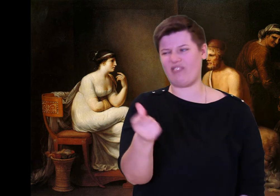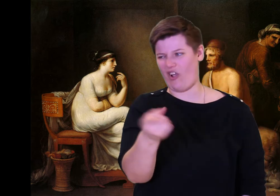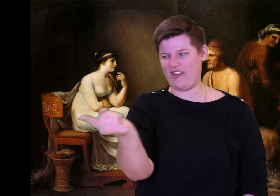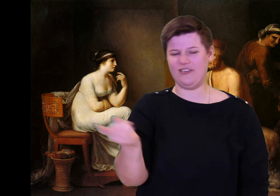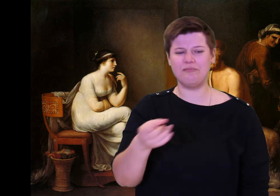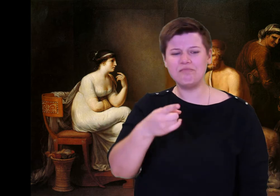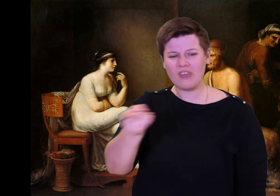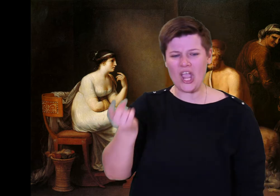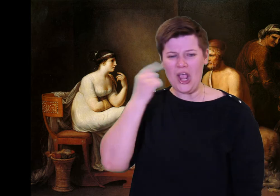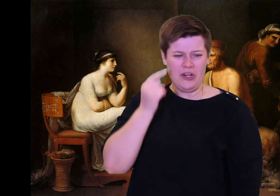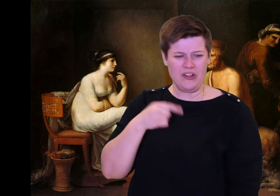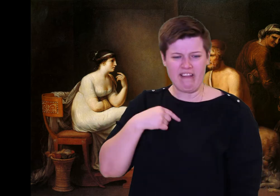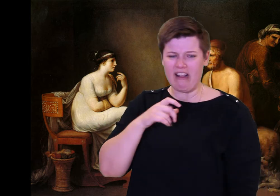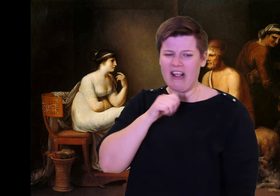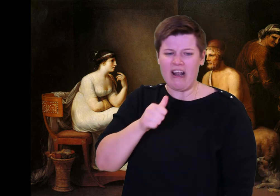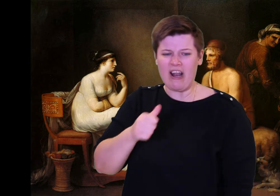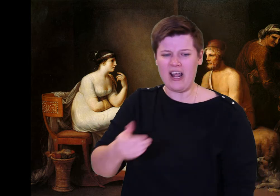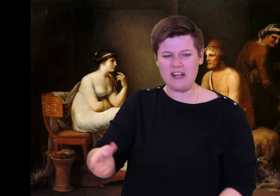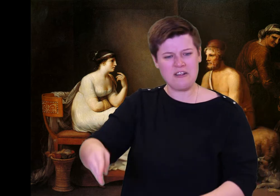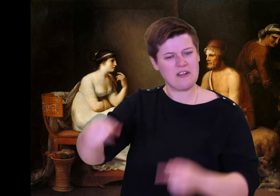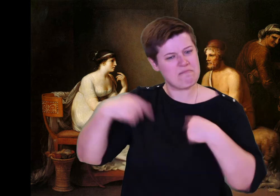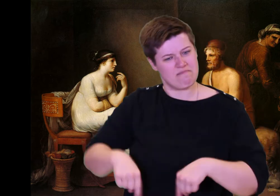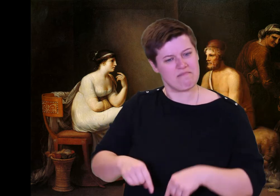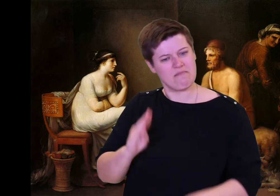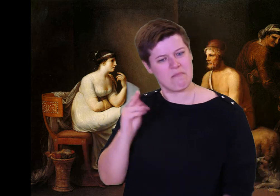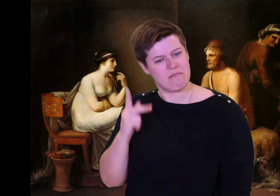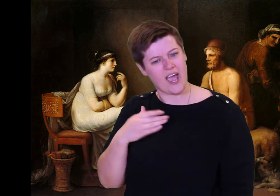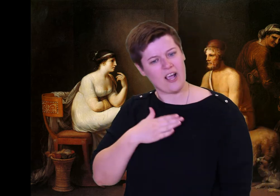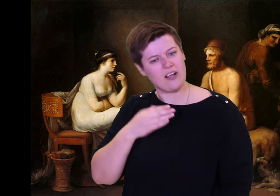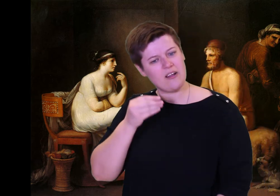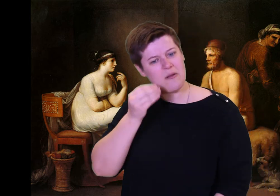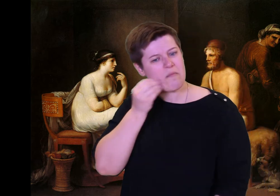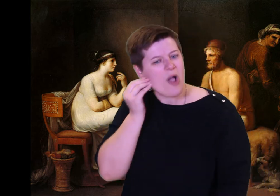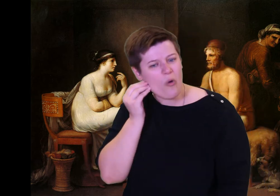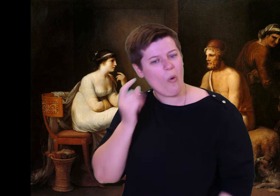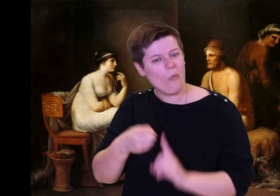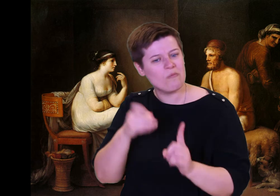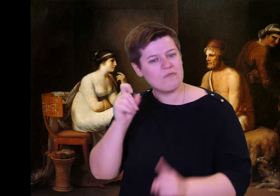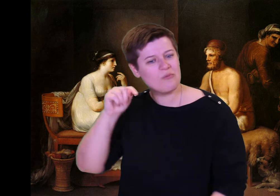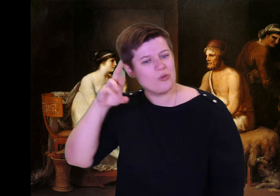For certain you have killed the best young man in all of Ithaca! Right here,